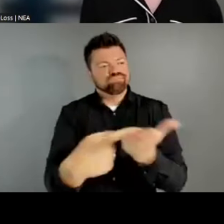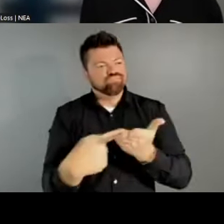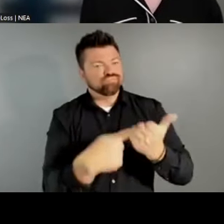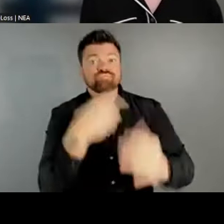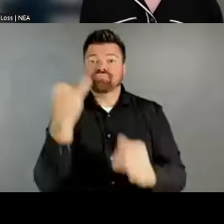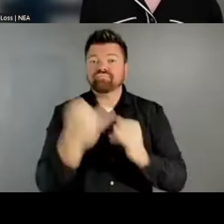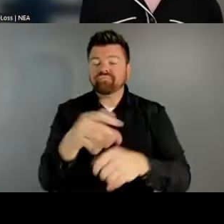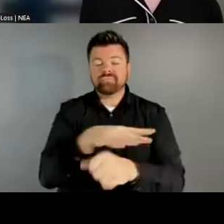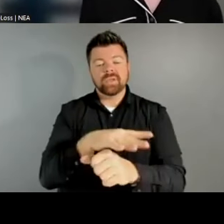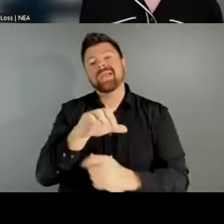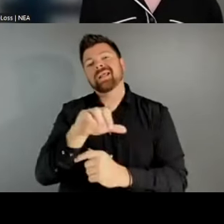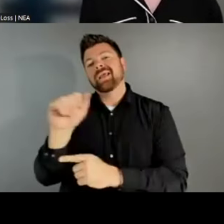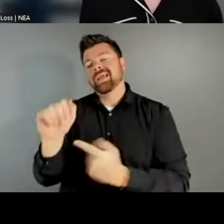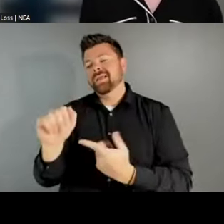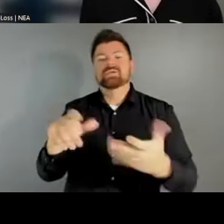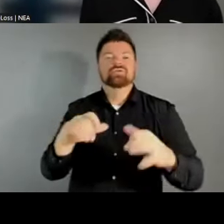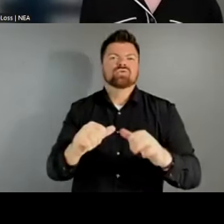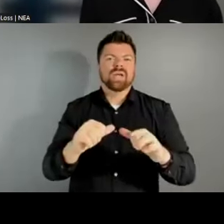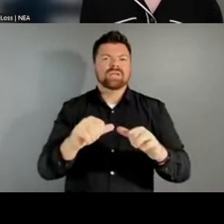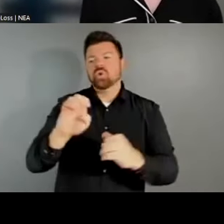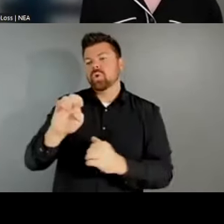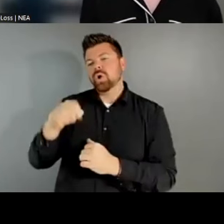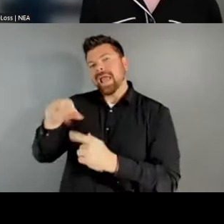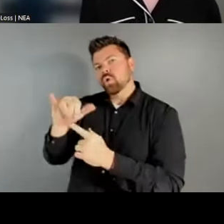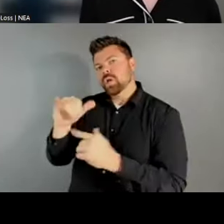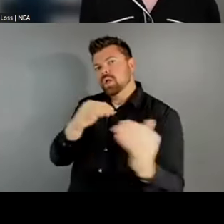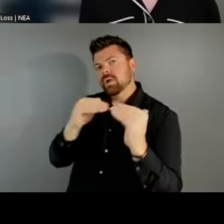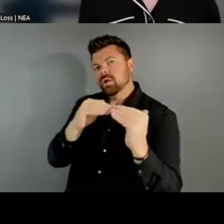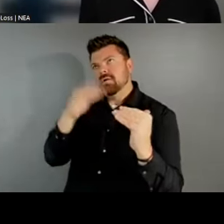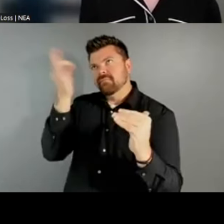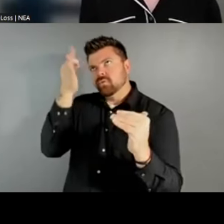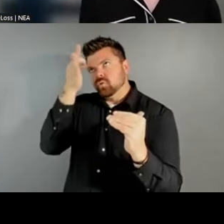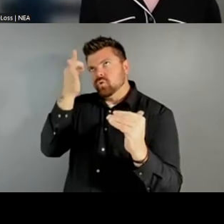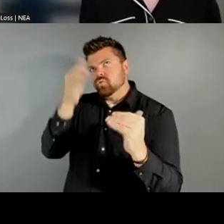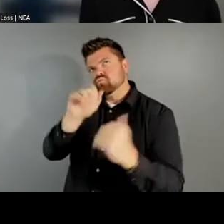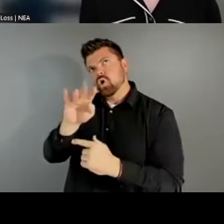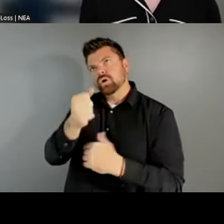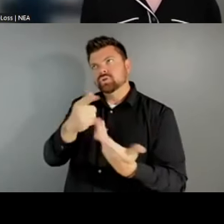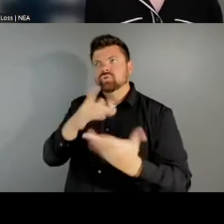were really trying to put equity first in moving federal arts relief money. And they were ensuring